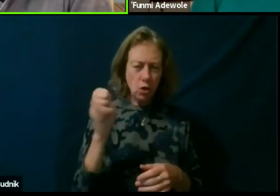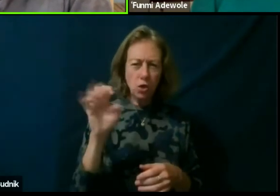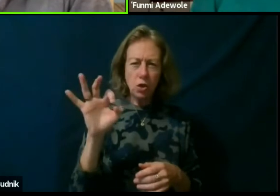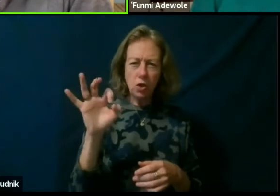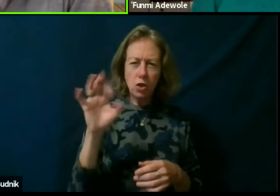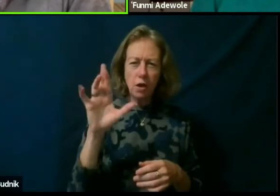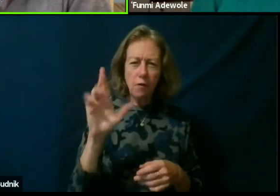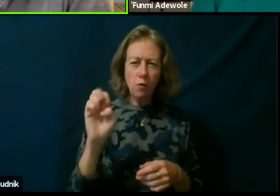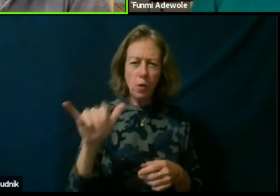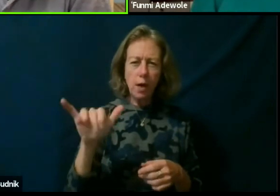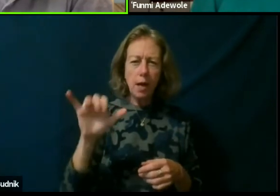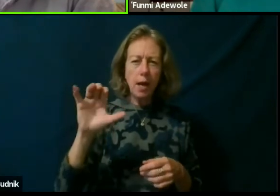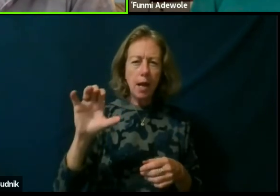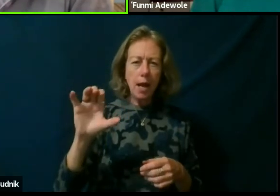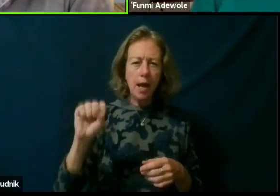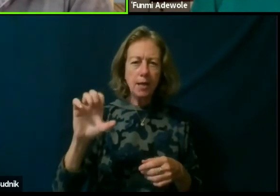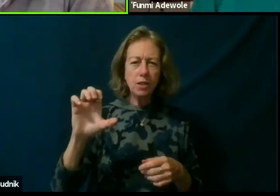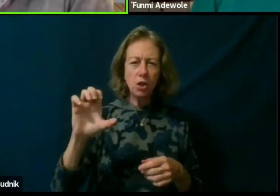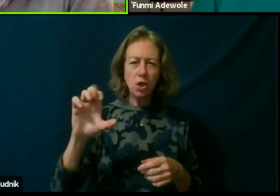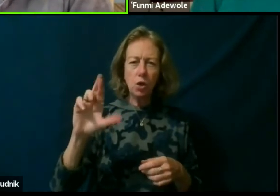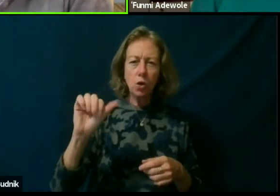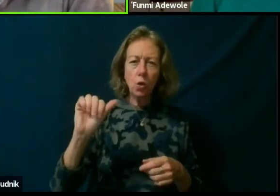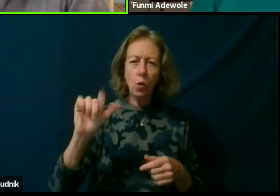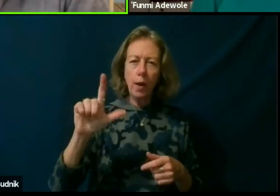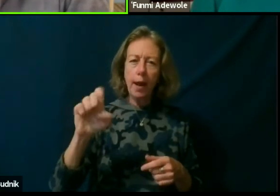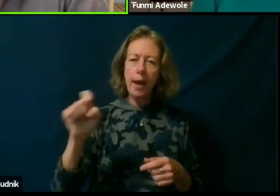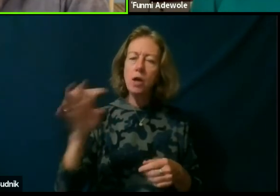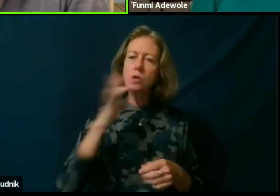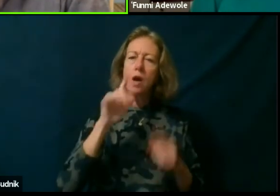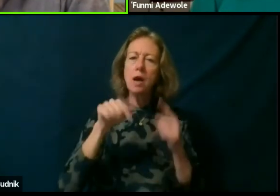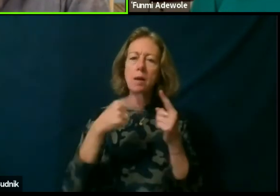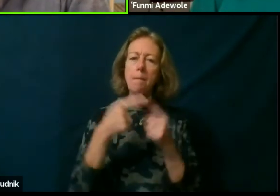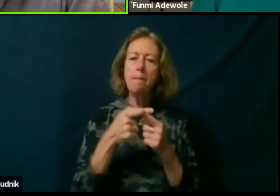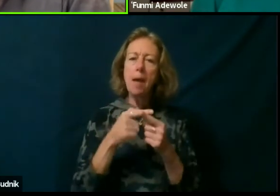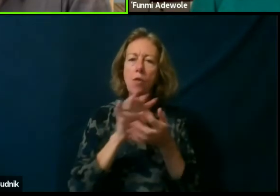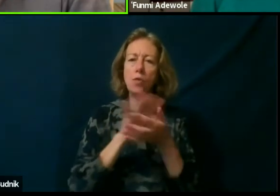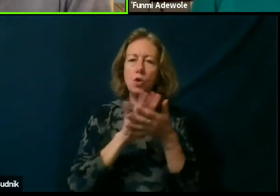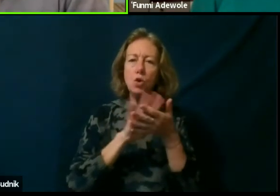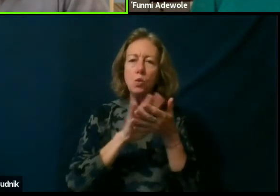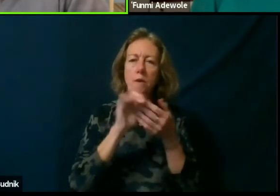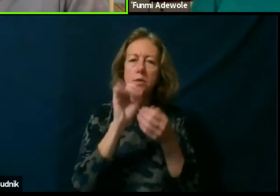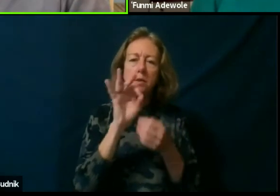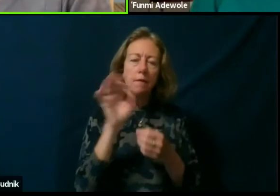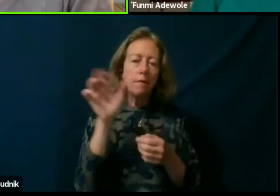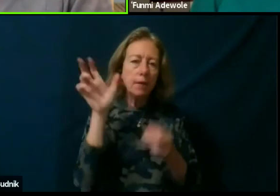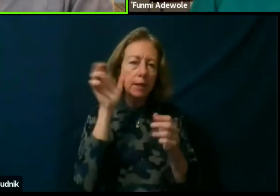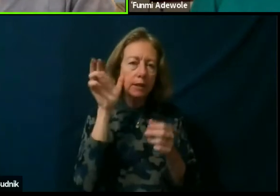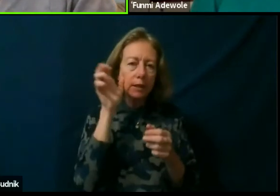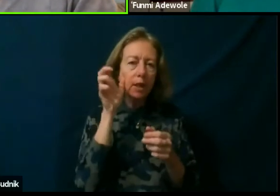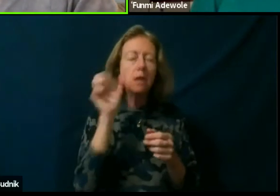called the Nuances of Listening. And I think he talked about this later on. So for me I started thinking perhaps